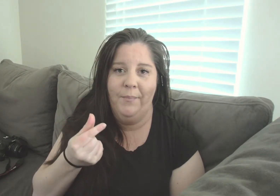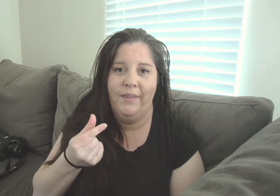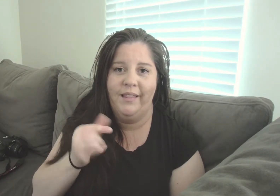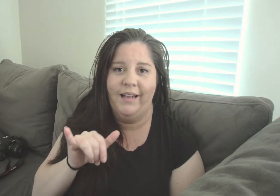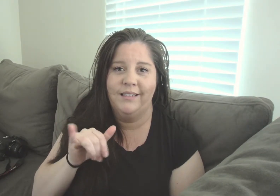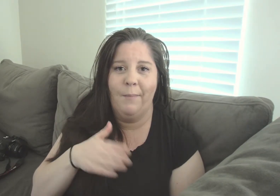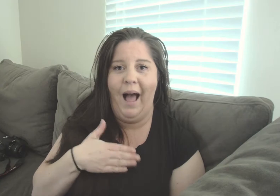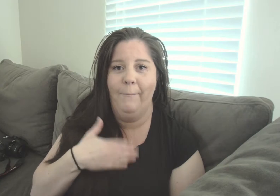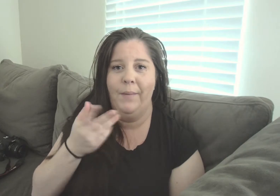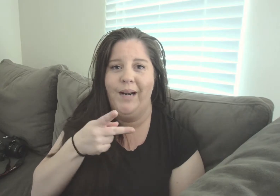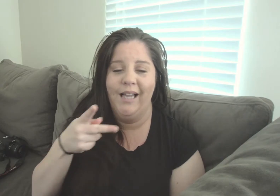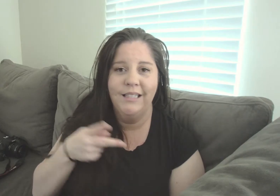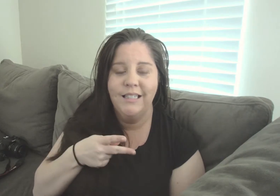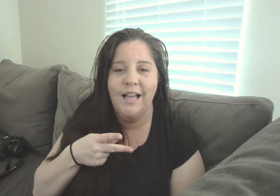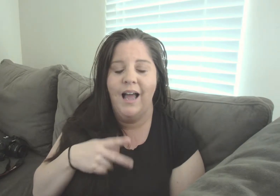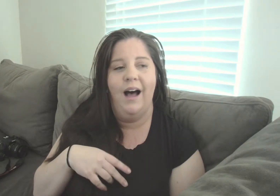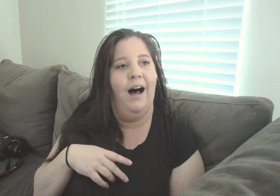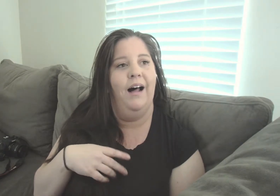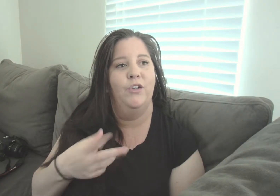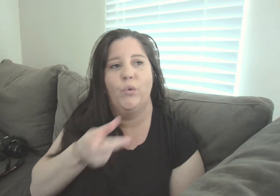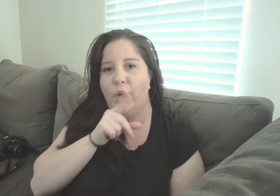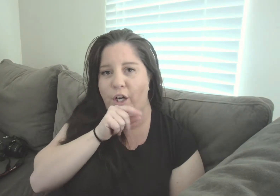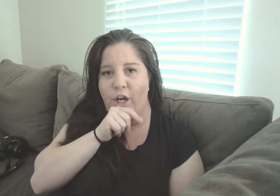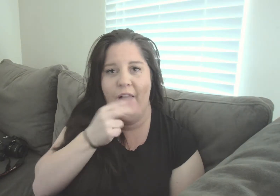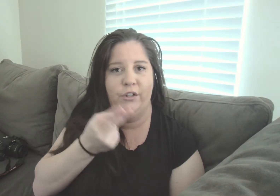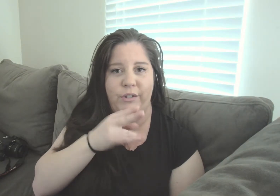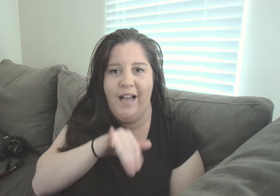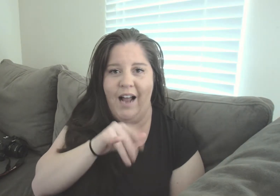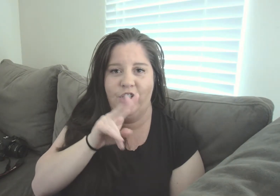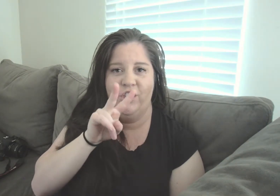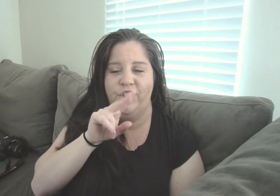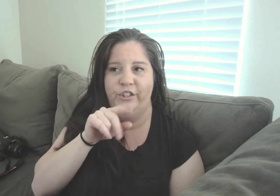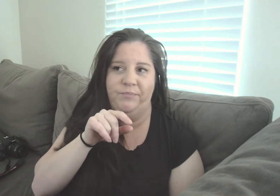That's my happy place and twitter I use that to